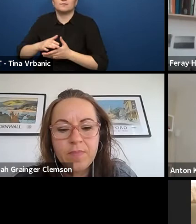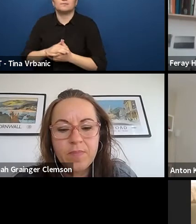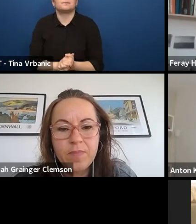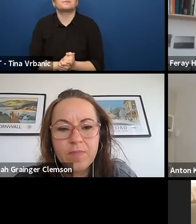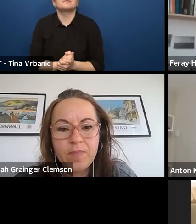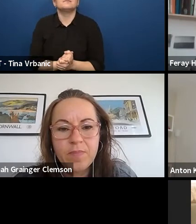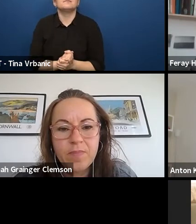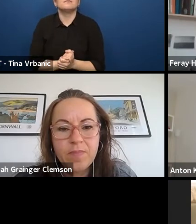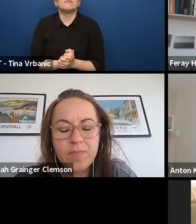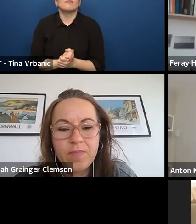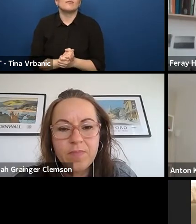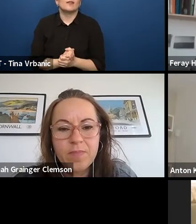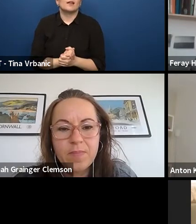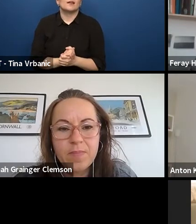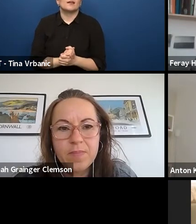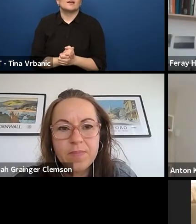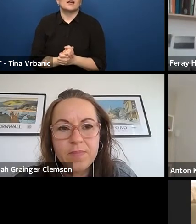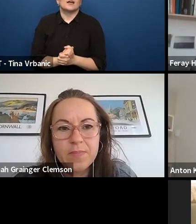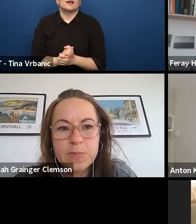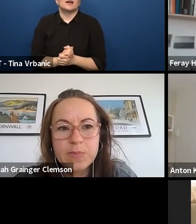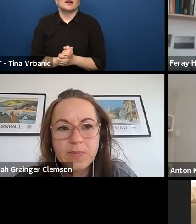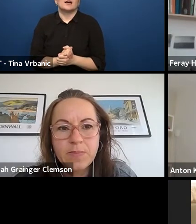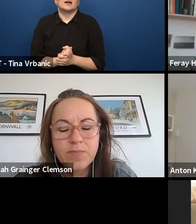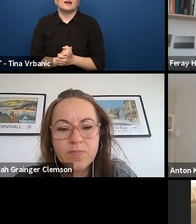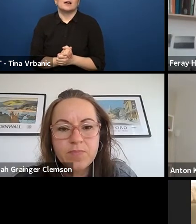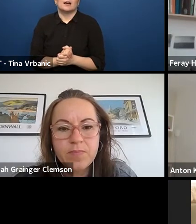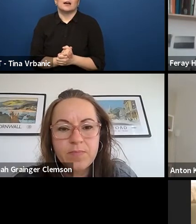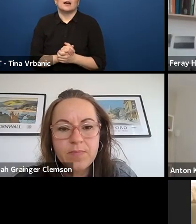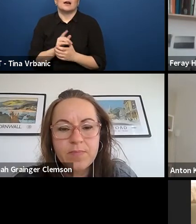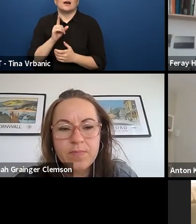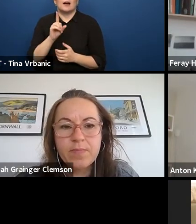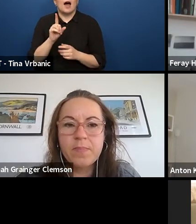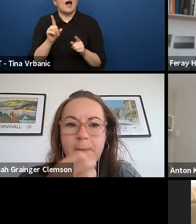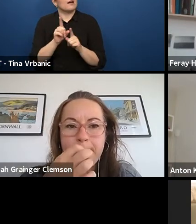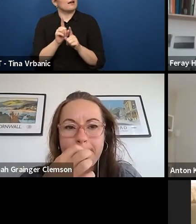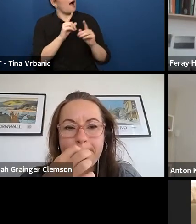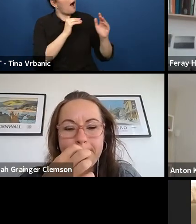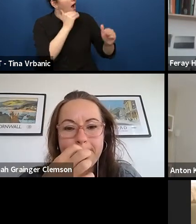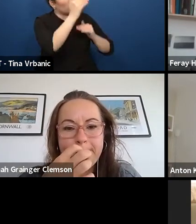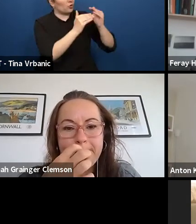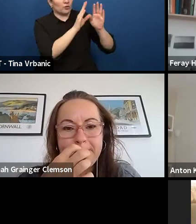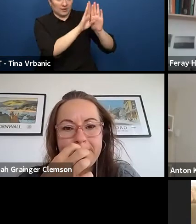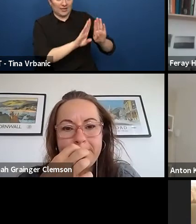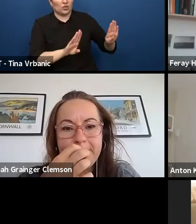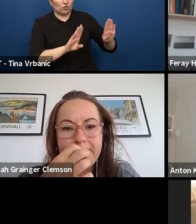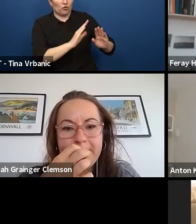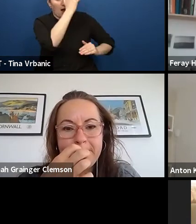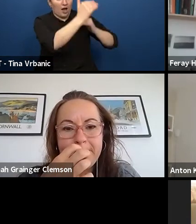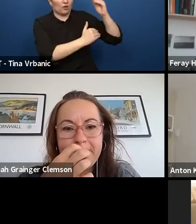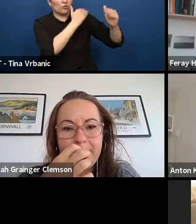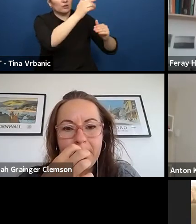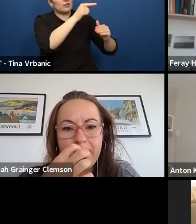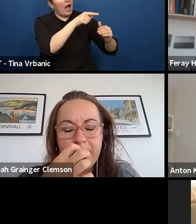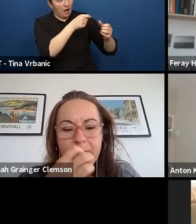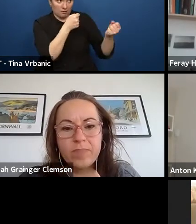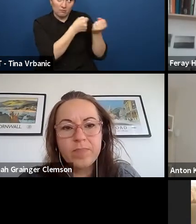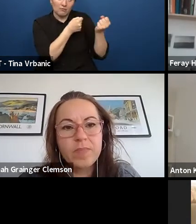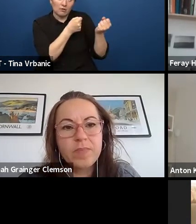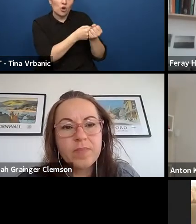And I truly recommend adult theatre makers also to have their audience in mind